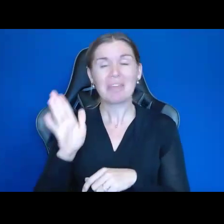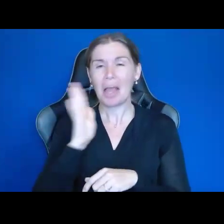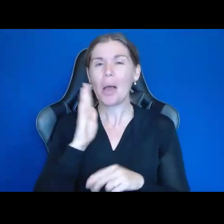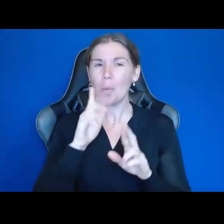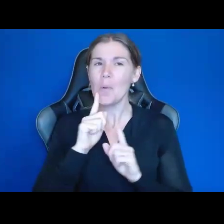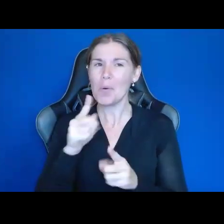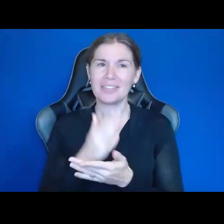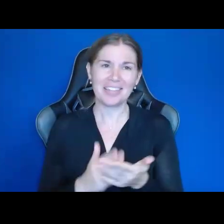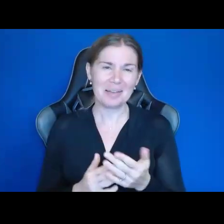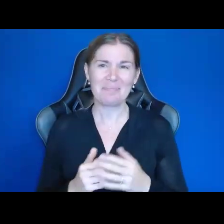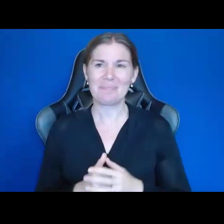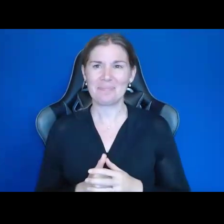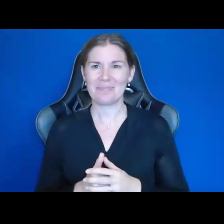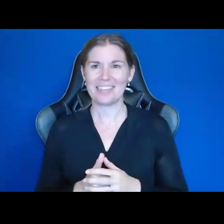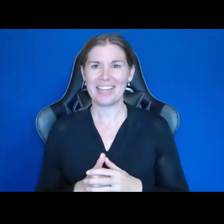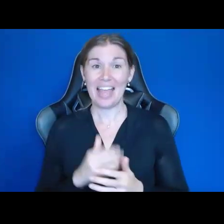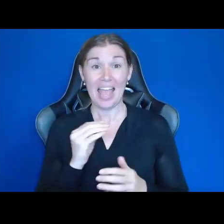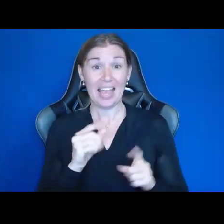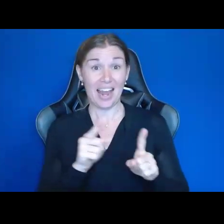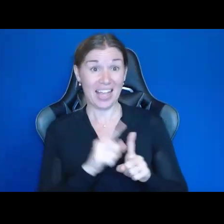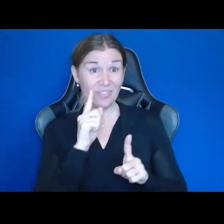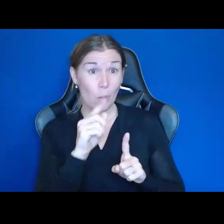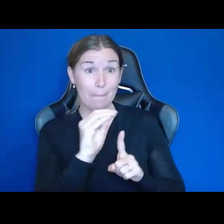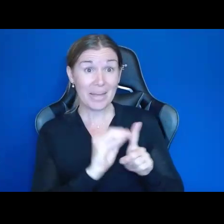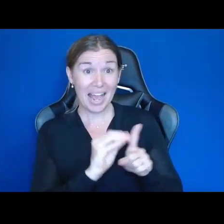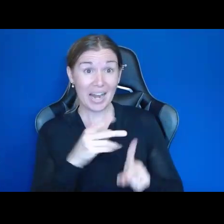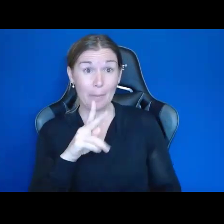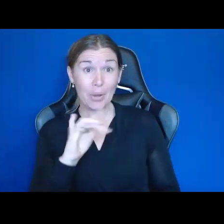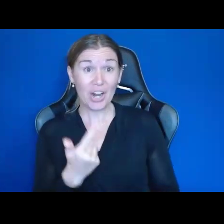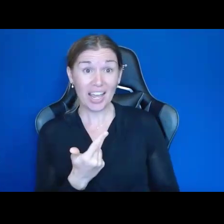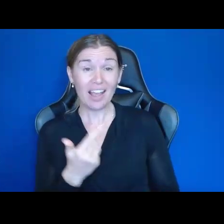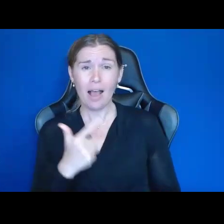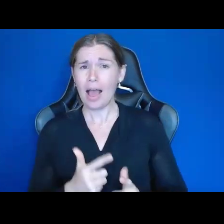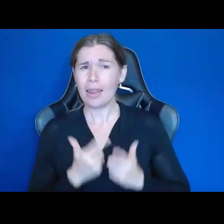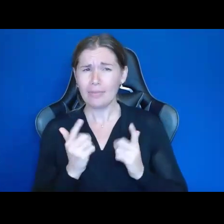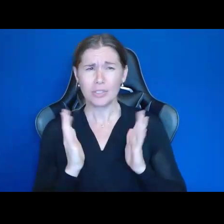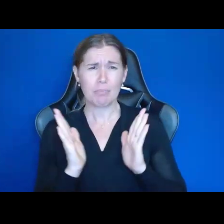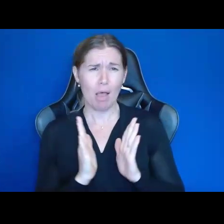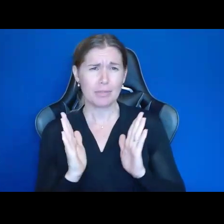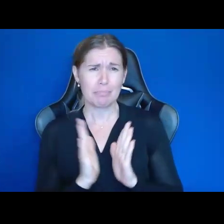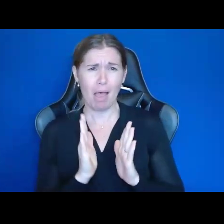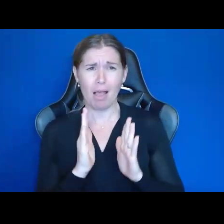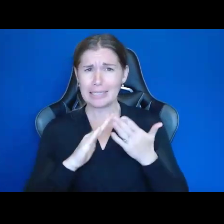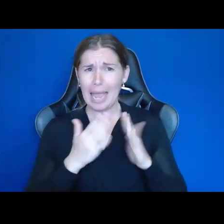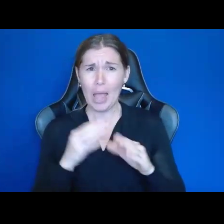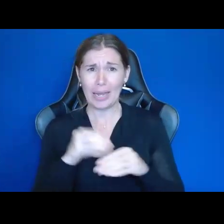And as for the banana pudding, I live in a very small town in Tennessee, and we have